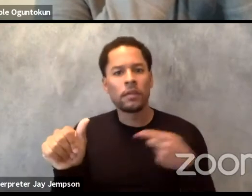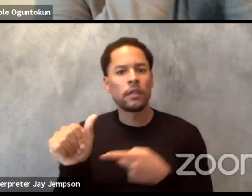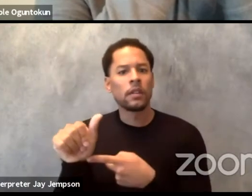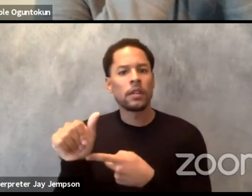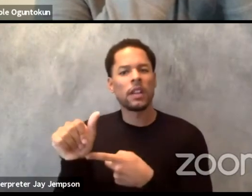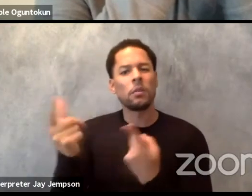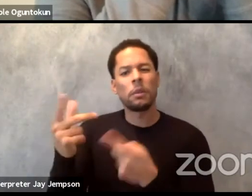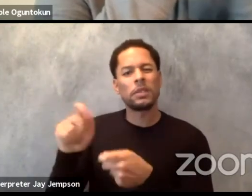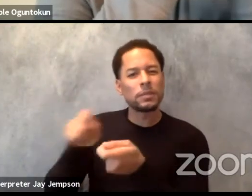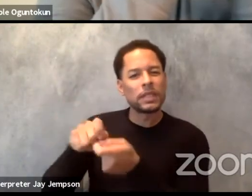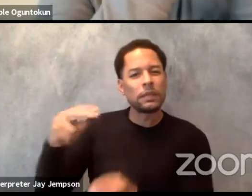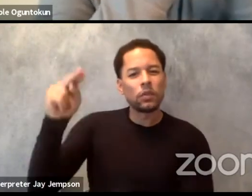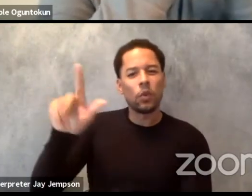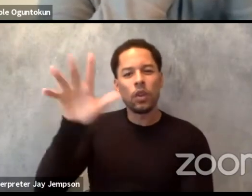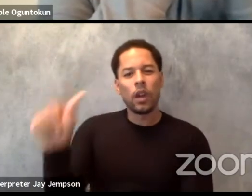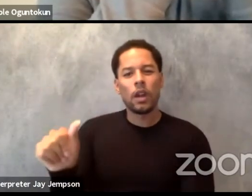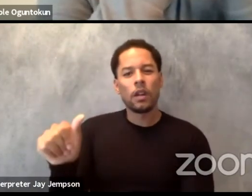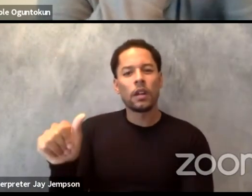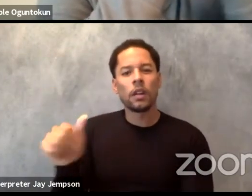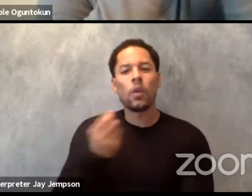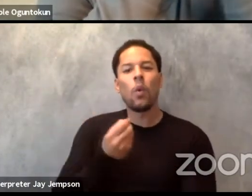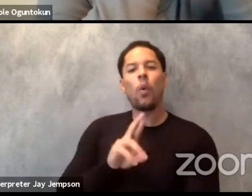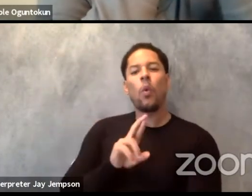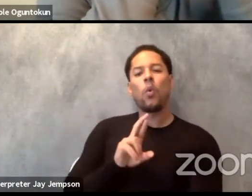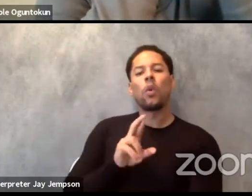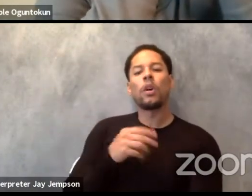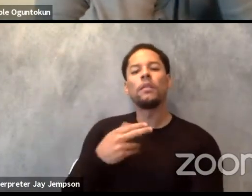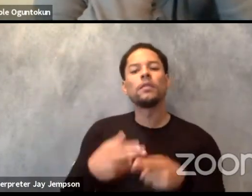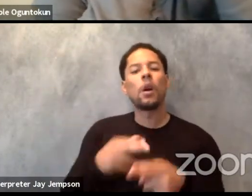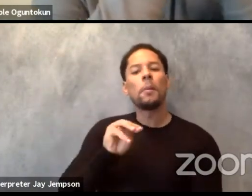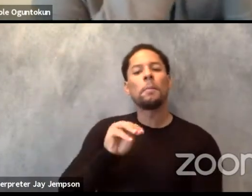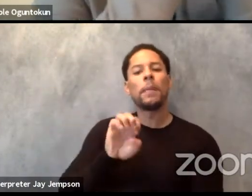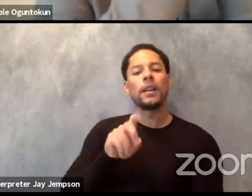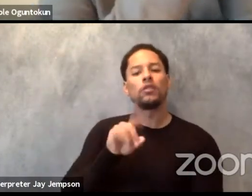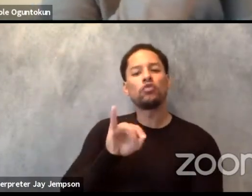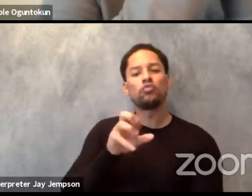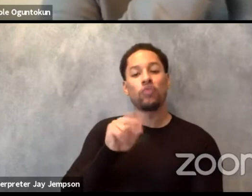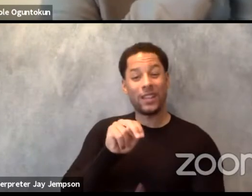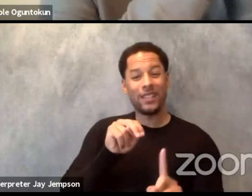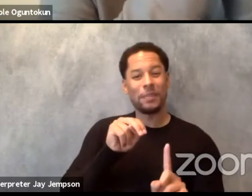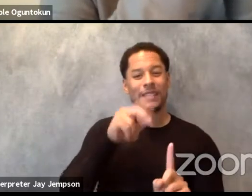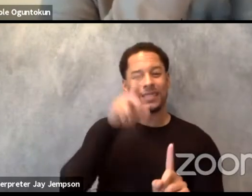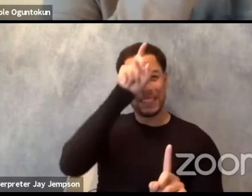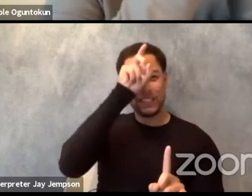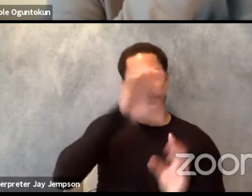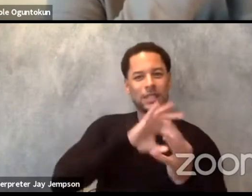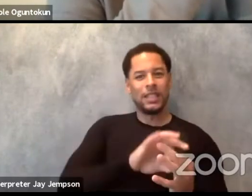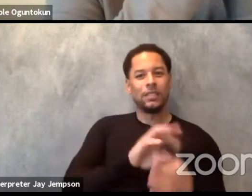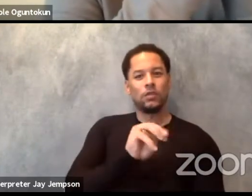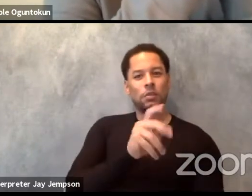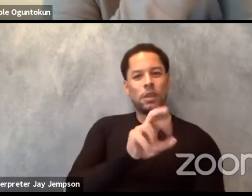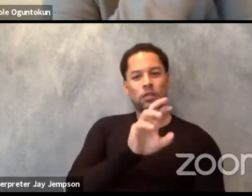Or then as Mediterranean, because Egypt is part of the Mediterranean world, Egypt is also part of the Muslim world, so then there's that.